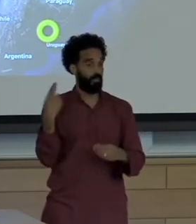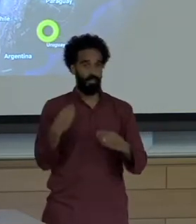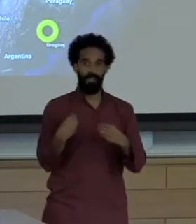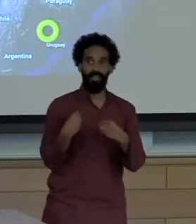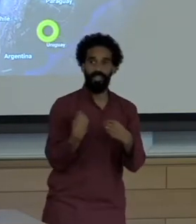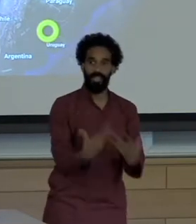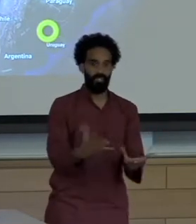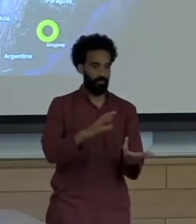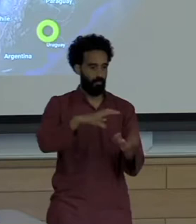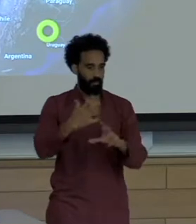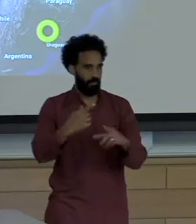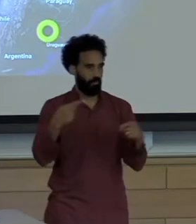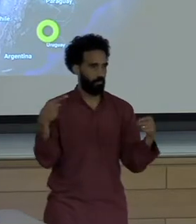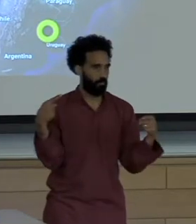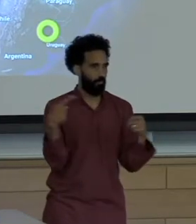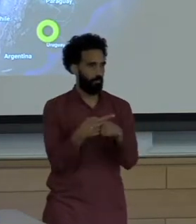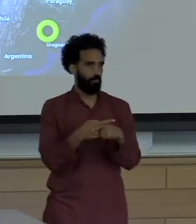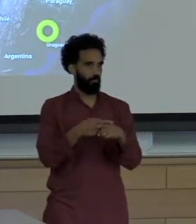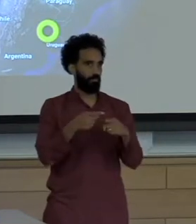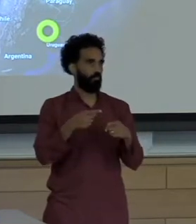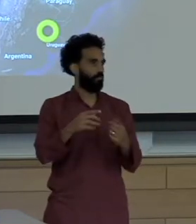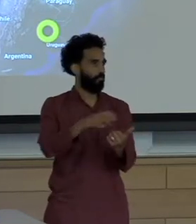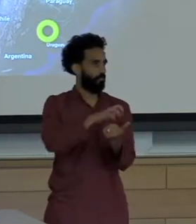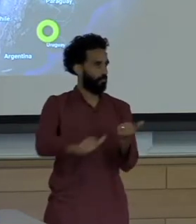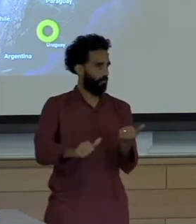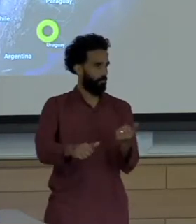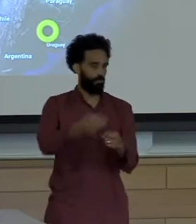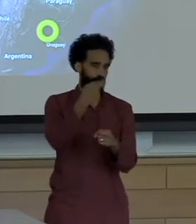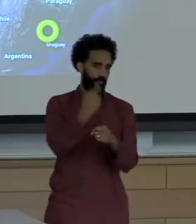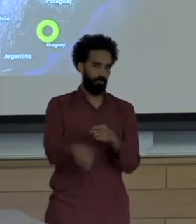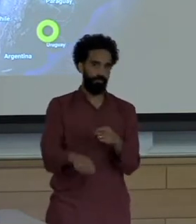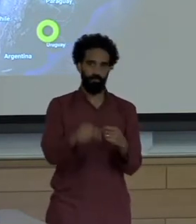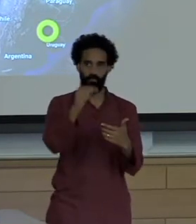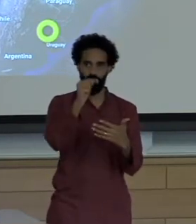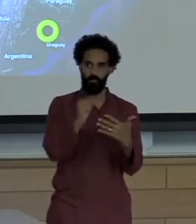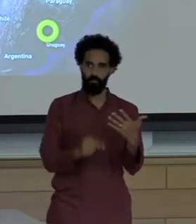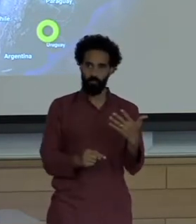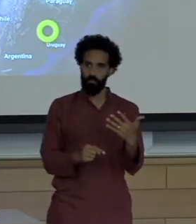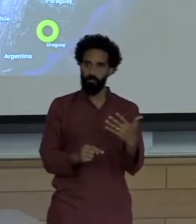In every case outside of Florida our research brought us to learn about